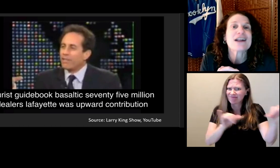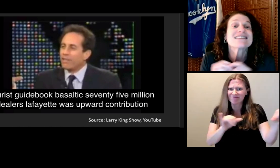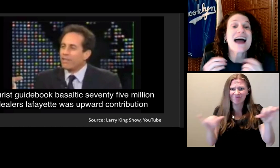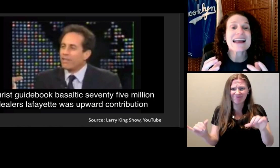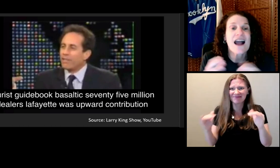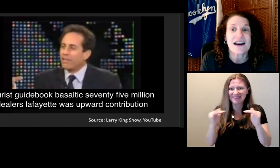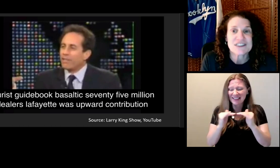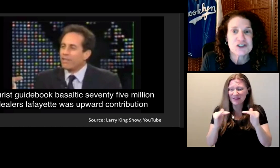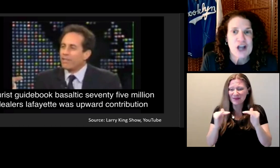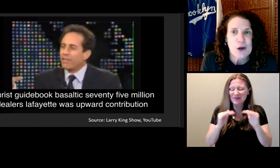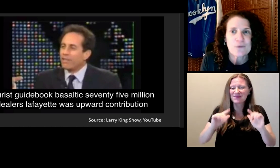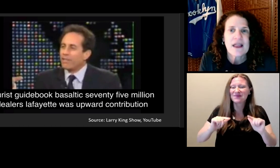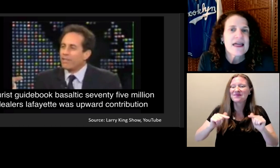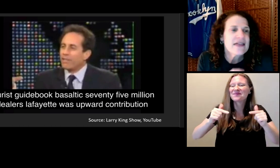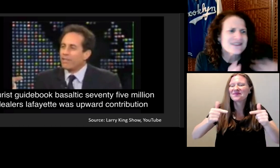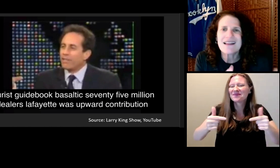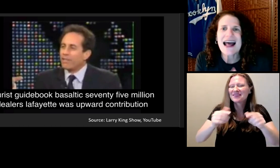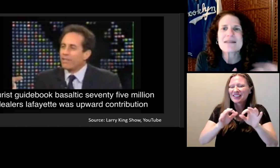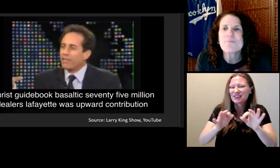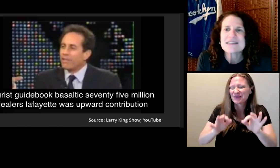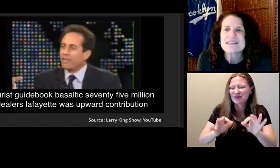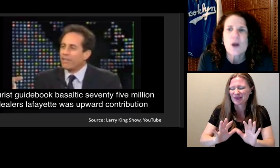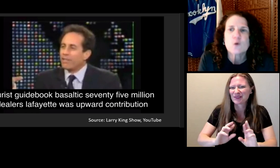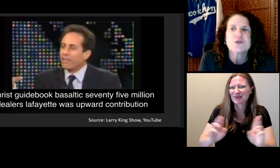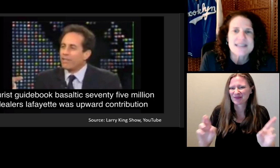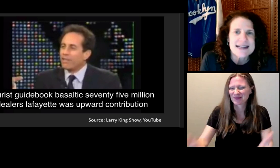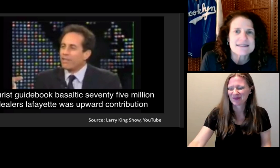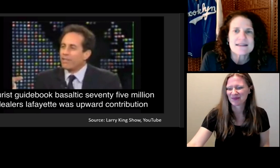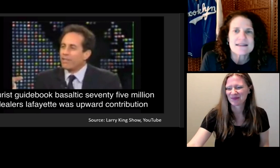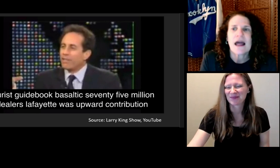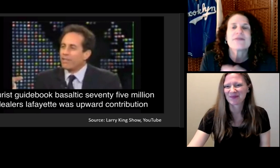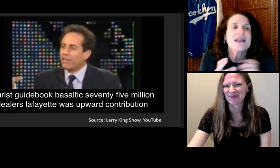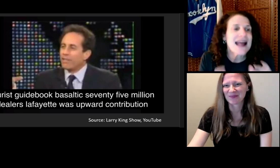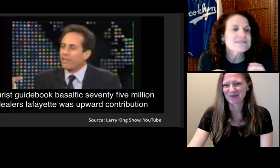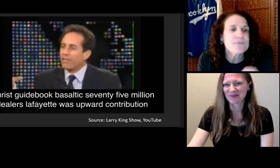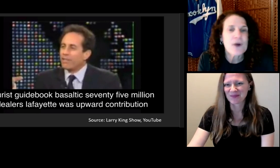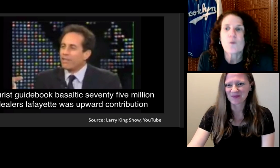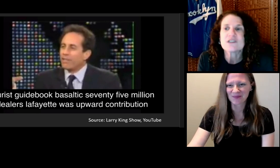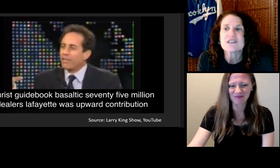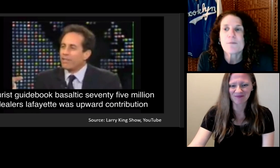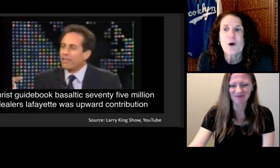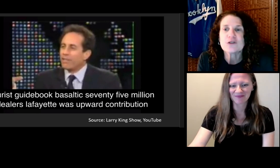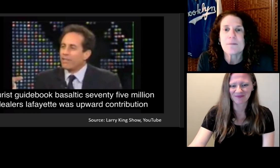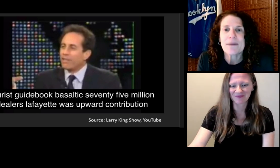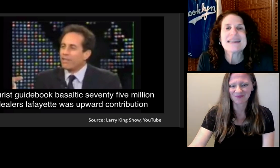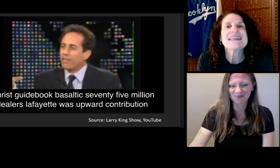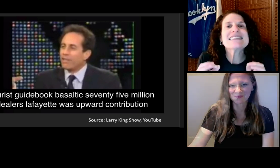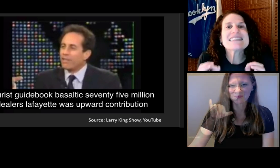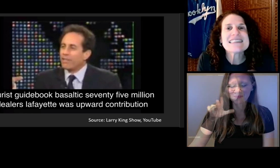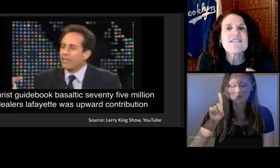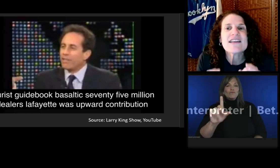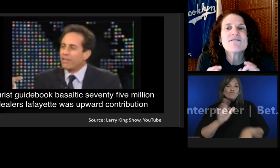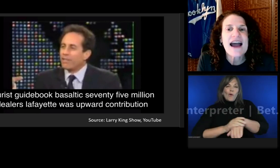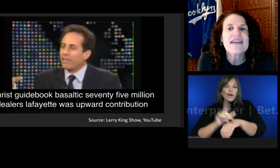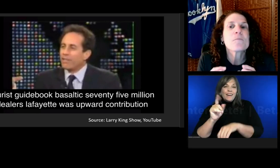The last part was supposed to be: 75 million viewers on the last episode.